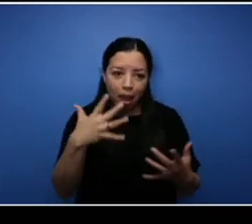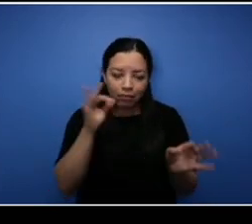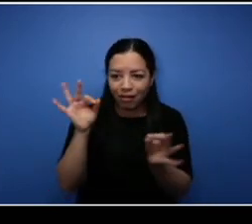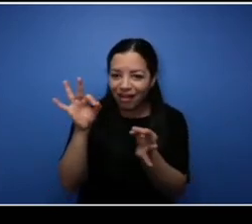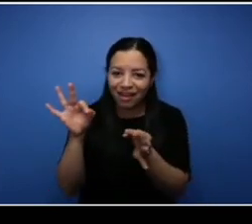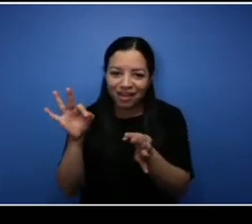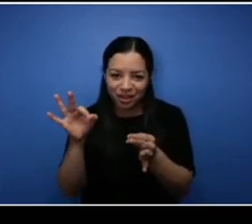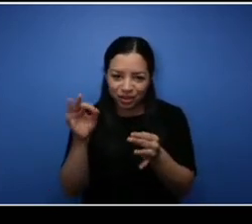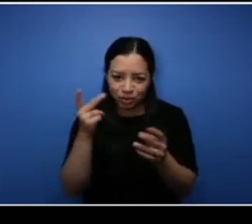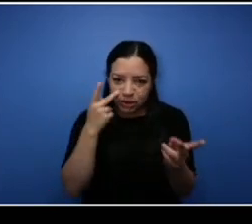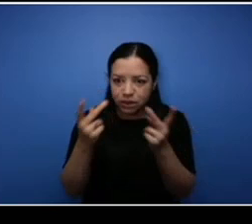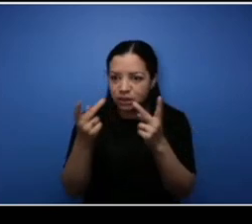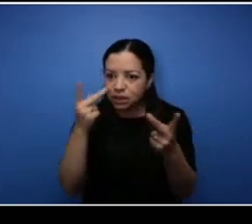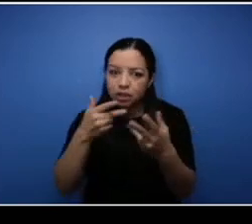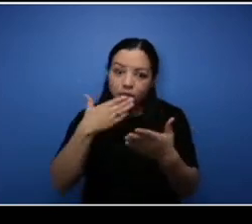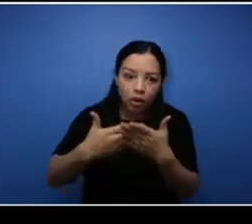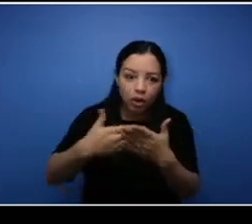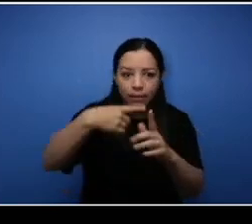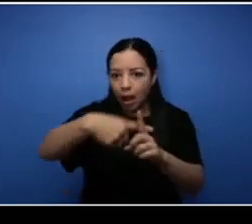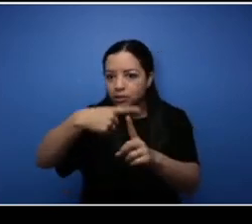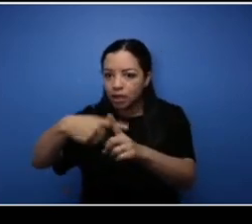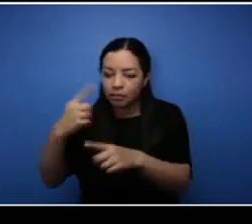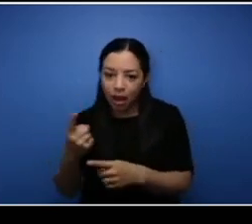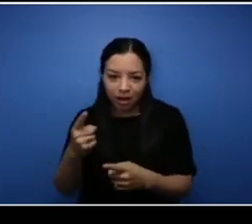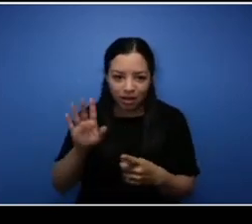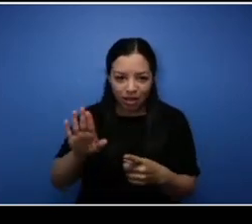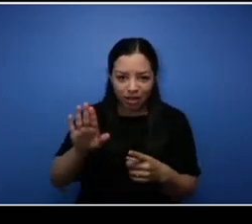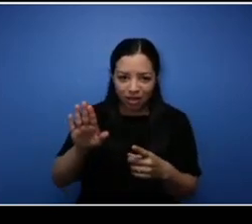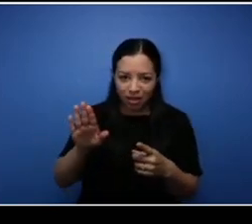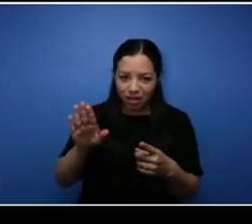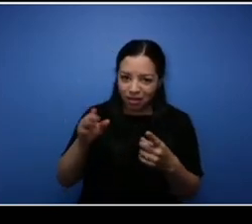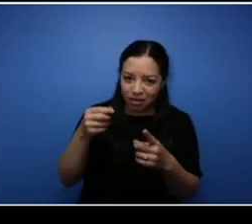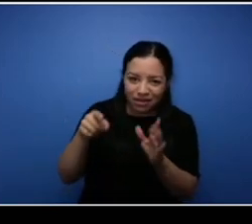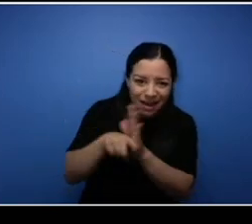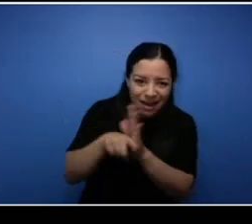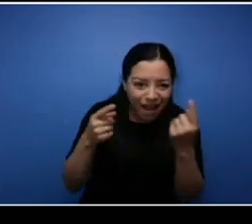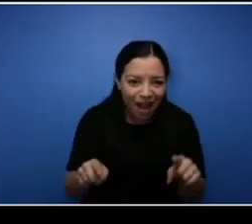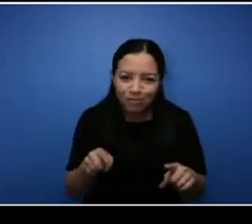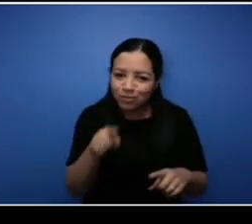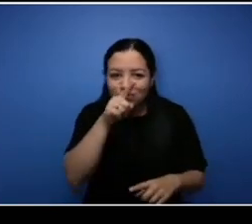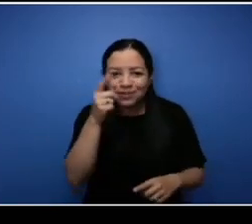they don't post the bad. Yeah and you can never compare yourself to other people because